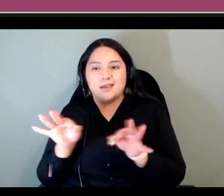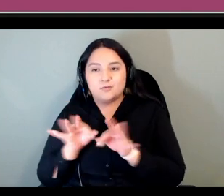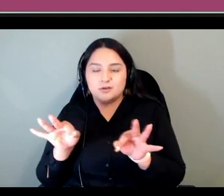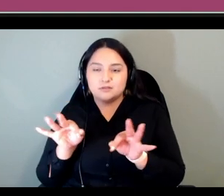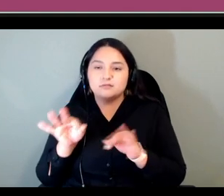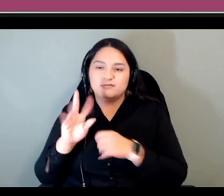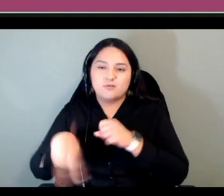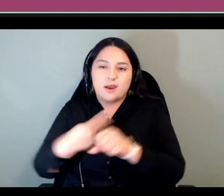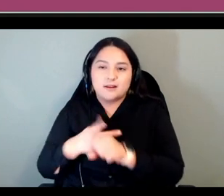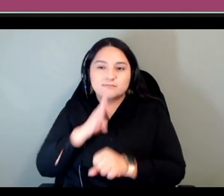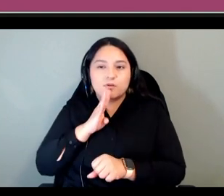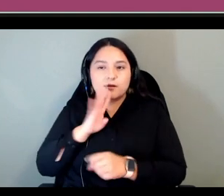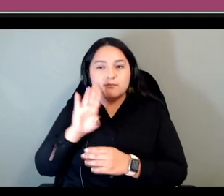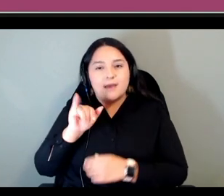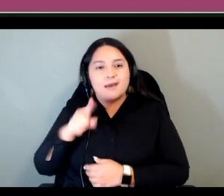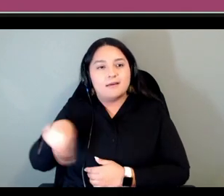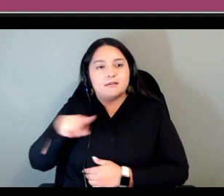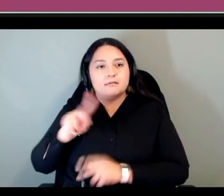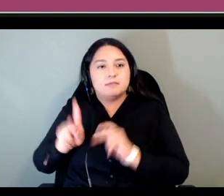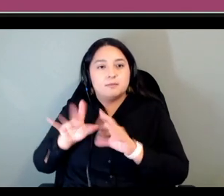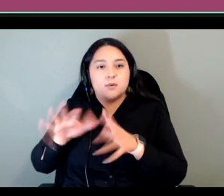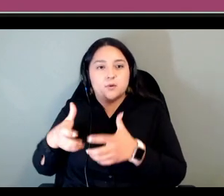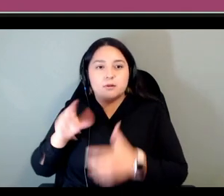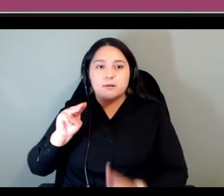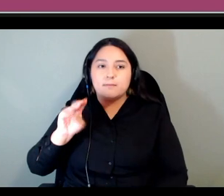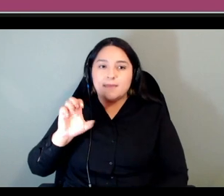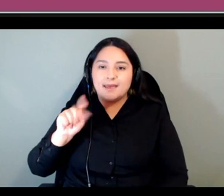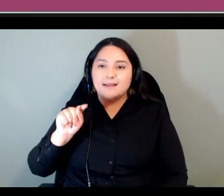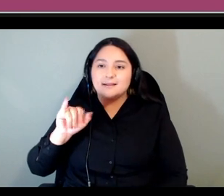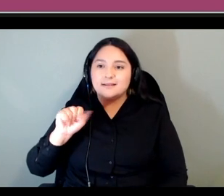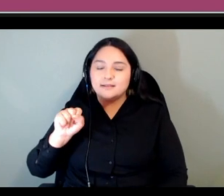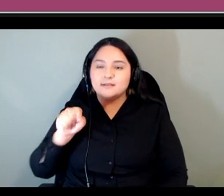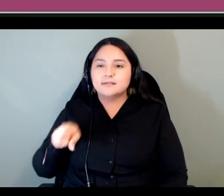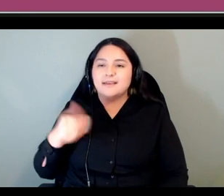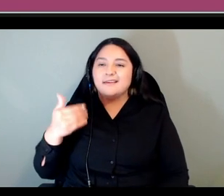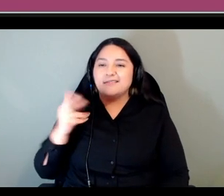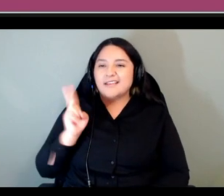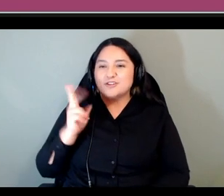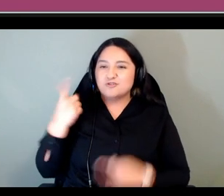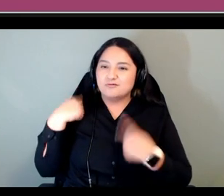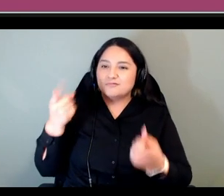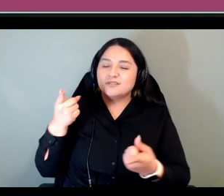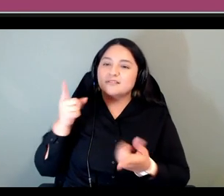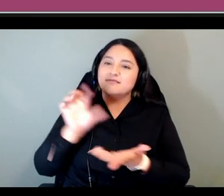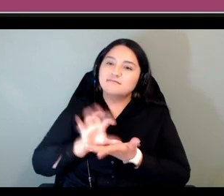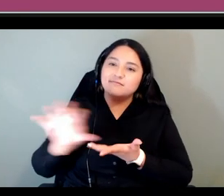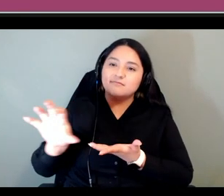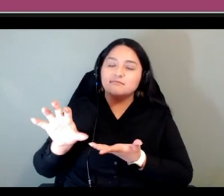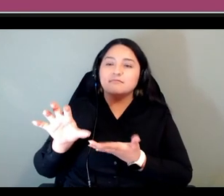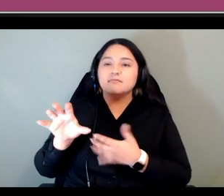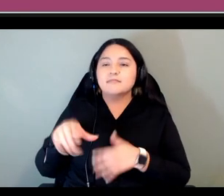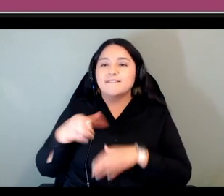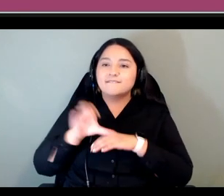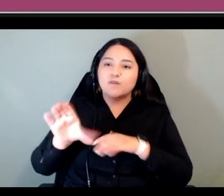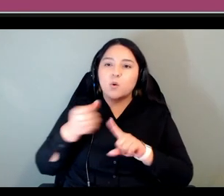the metis have a history of removal and force displacement which gave rise to multiple speech